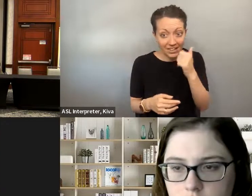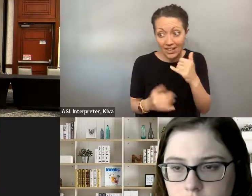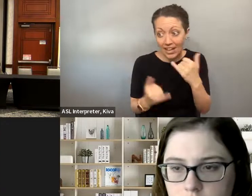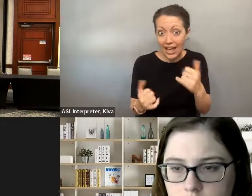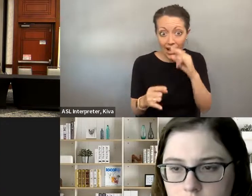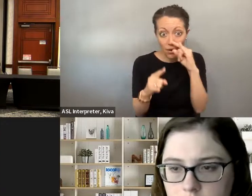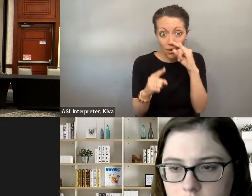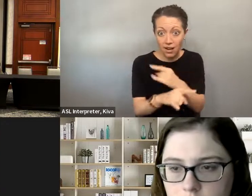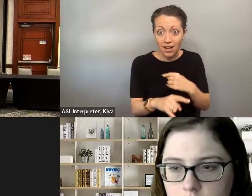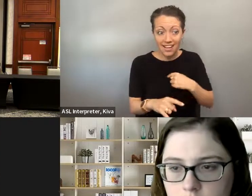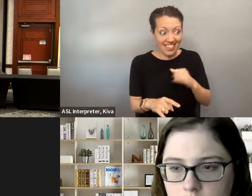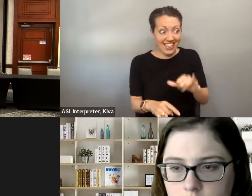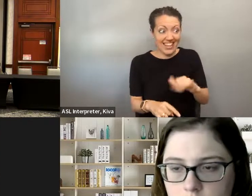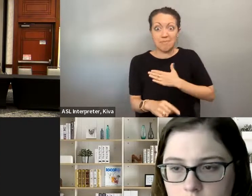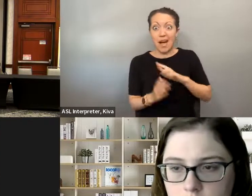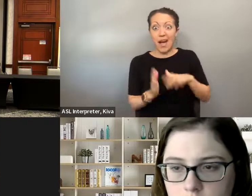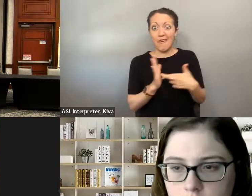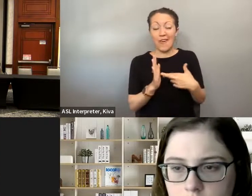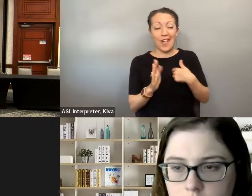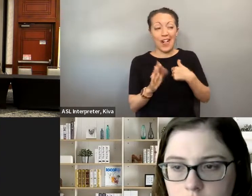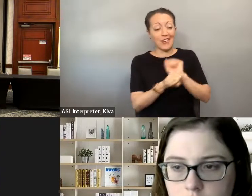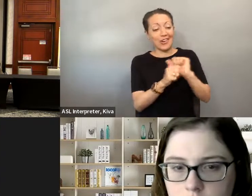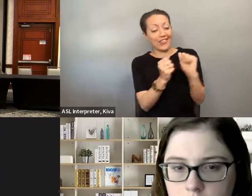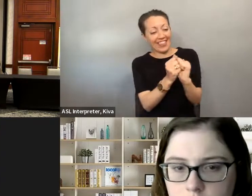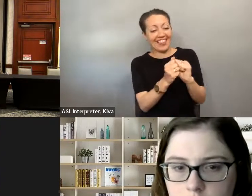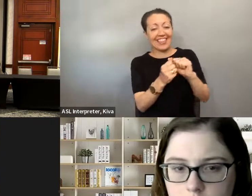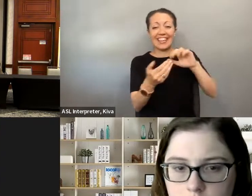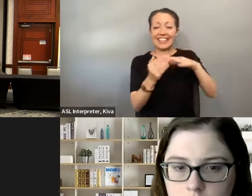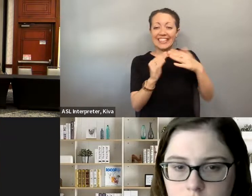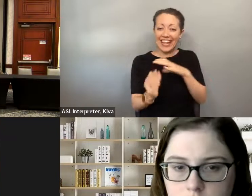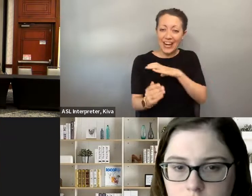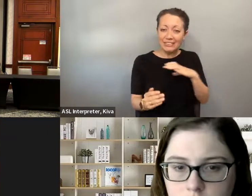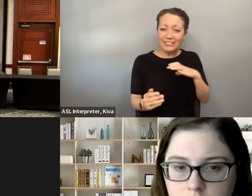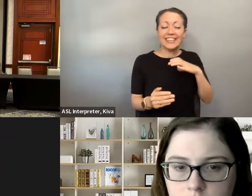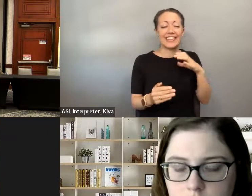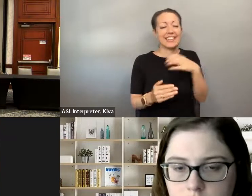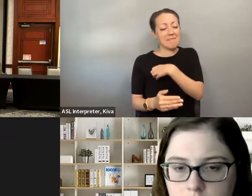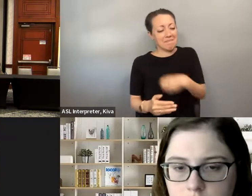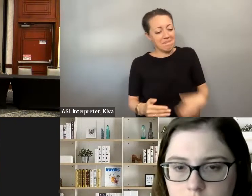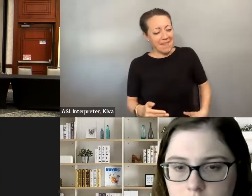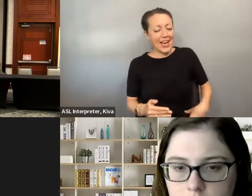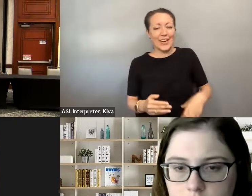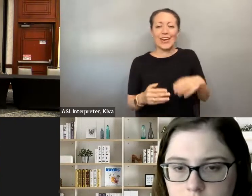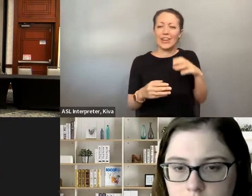I can stay away from home for more than 24 h, and that was, you know, with letter letters to the editor in regards to it, and the irony now is a few years later. the editor in regards to it and the irony now, a few years